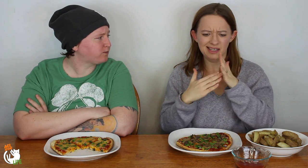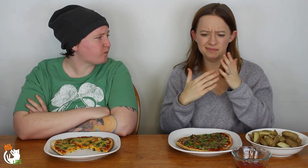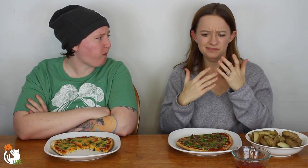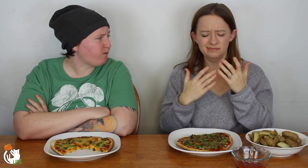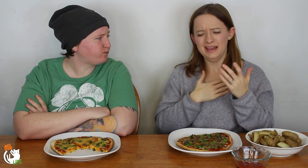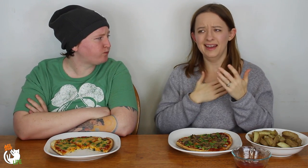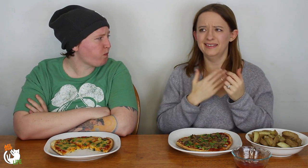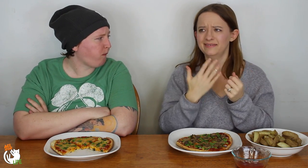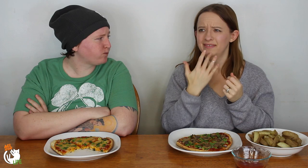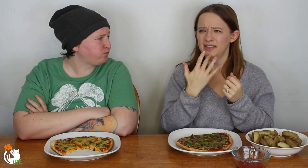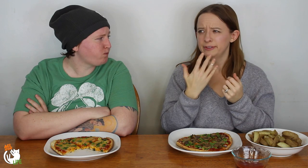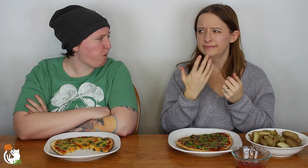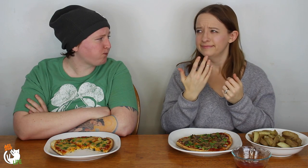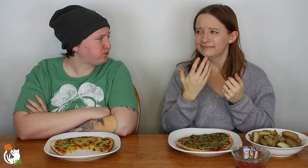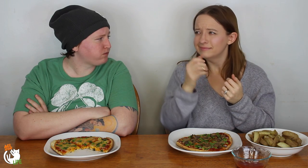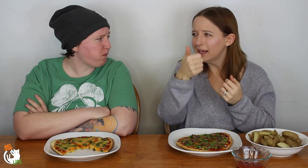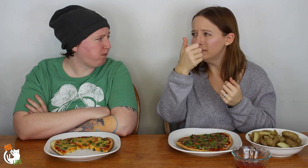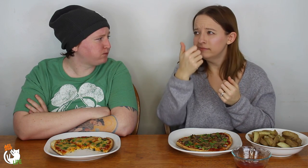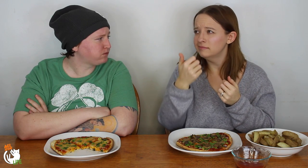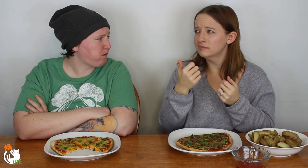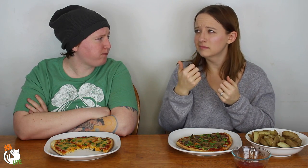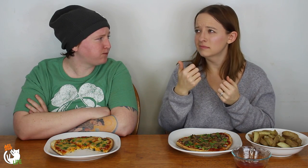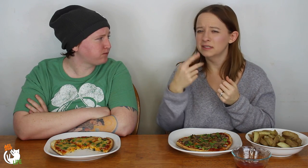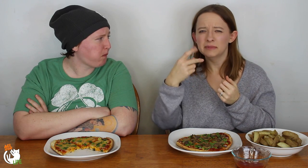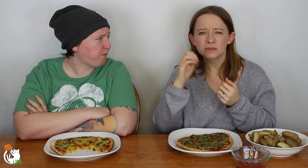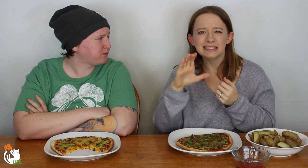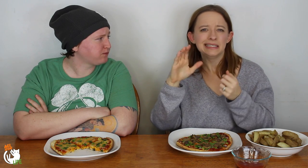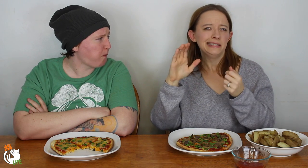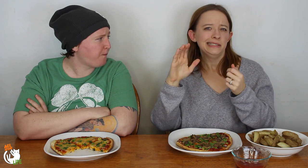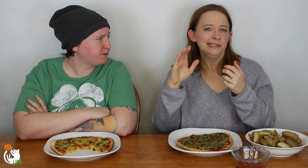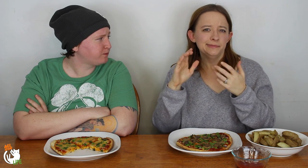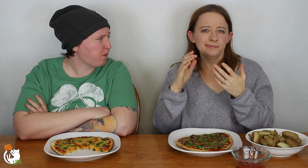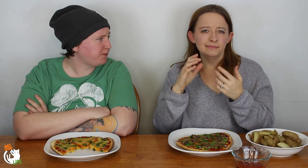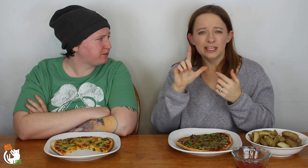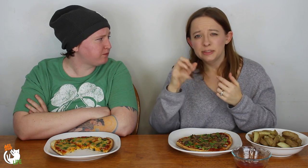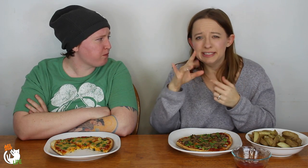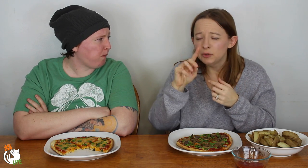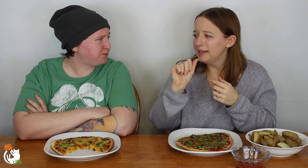My top... My favorite 10 people of color,